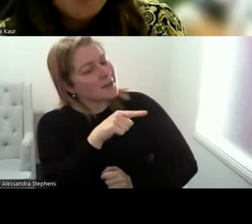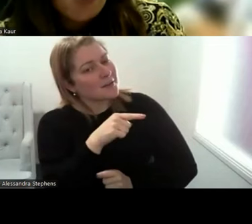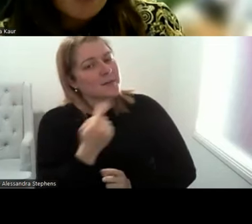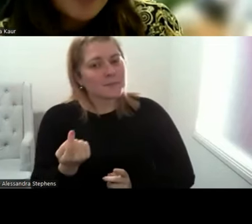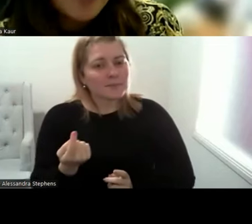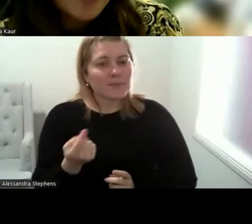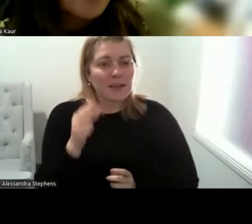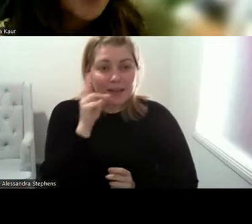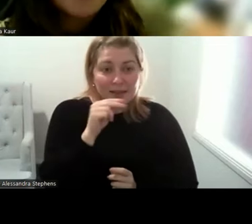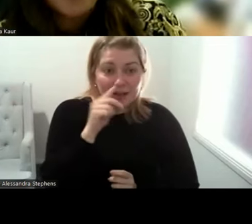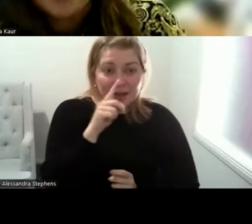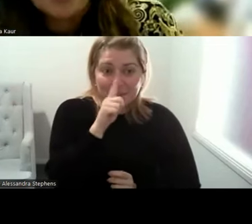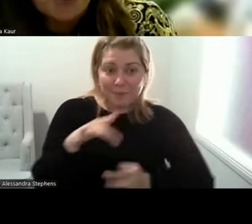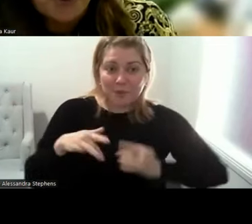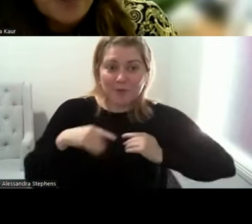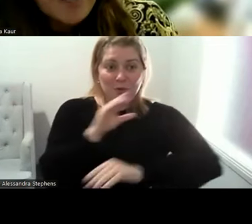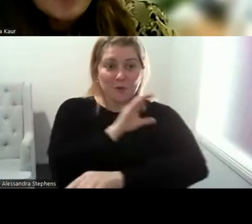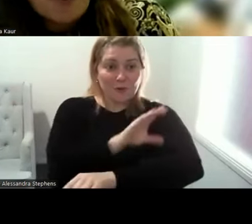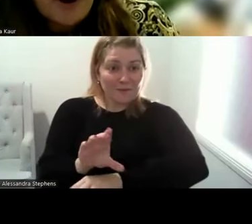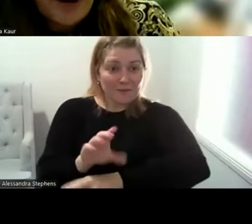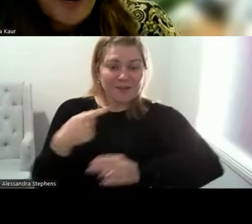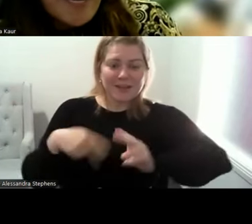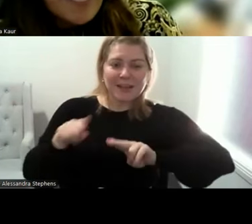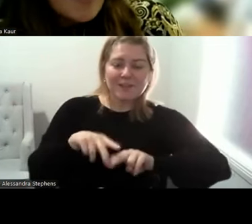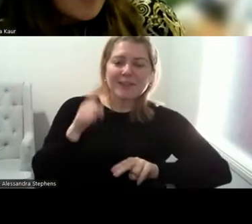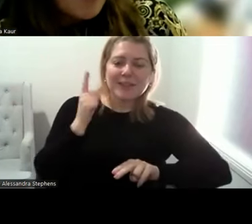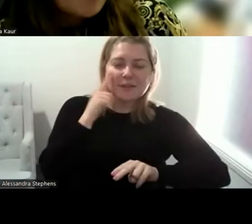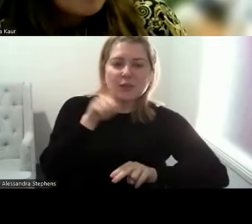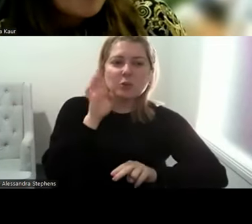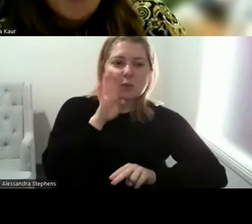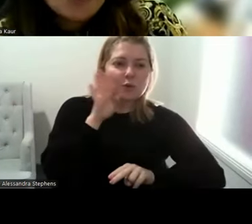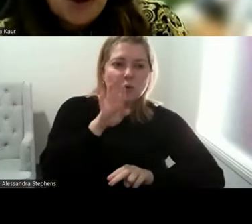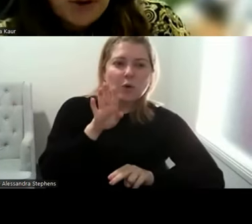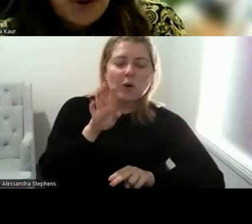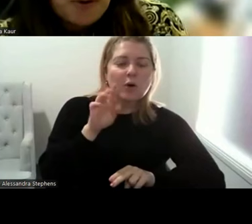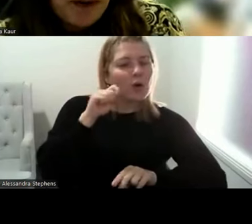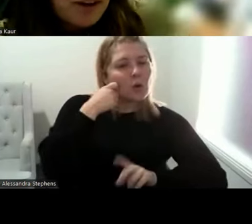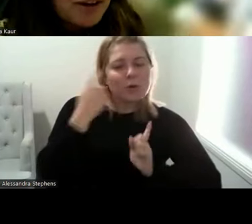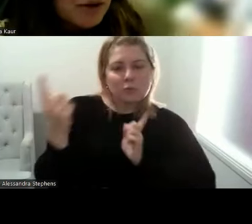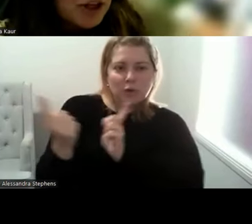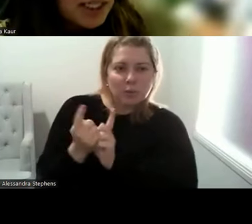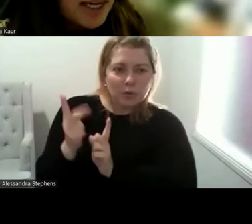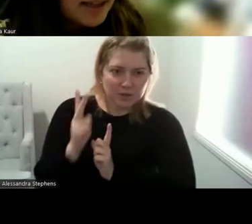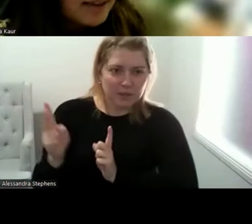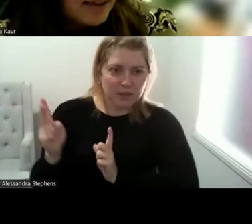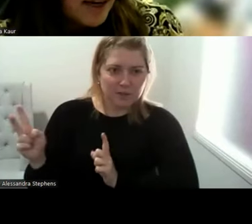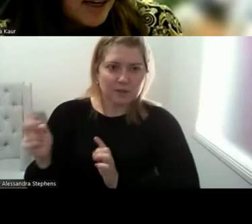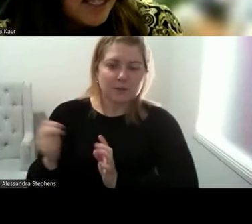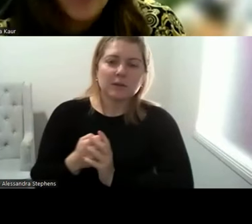more confident if they've seen you somewhere. Not too long ago, Bendigo Community Health did